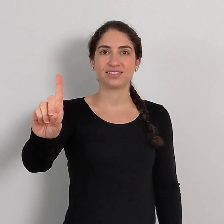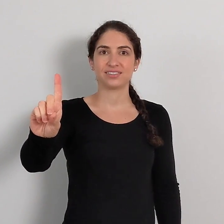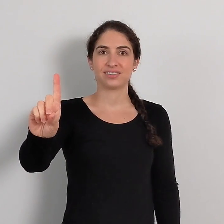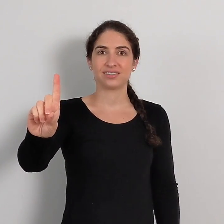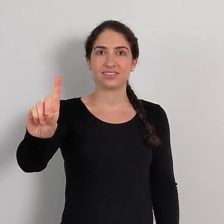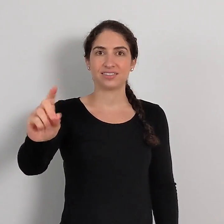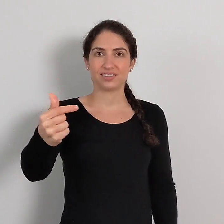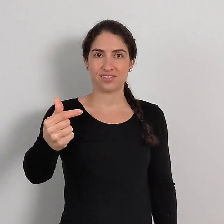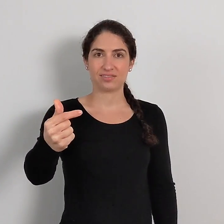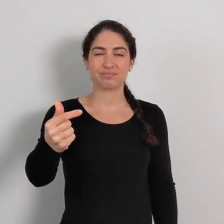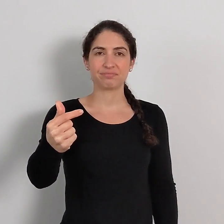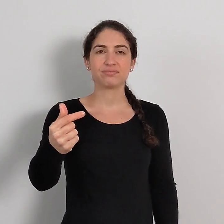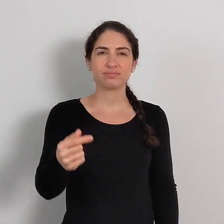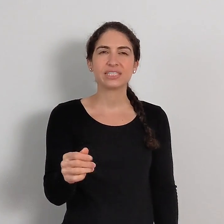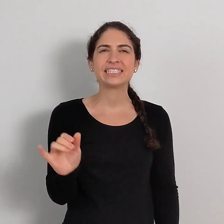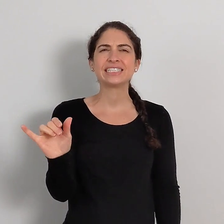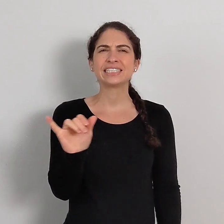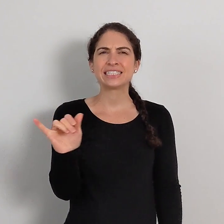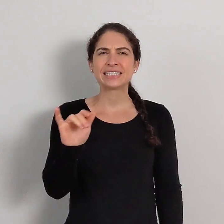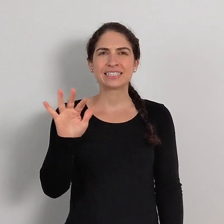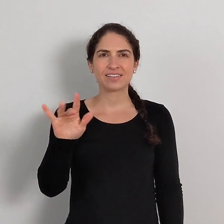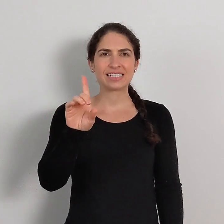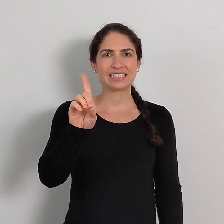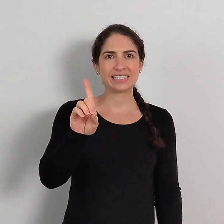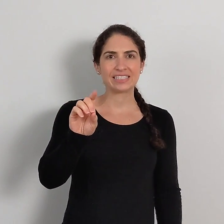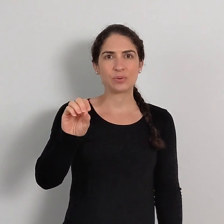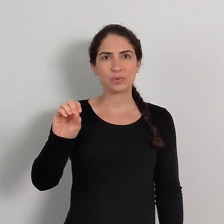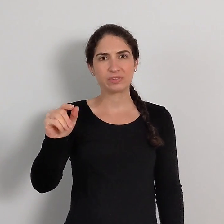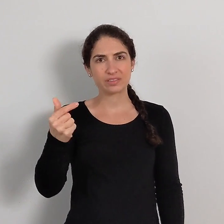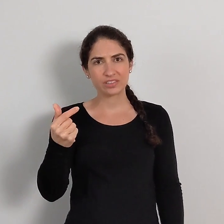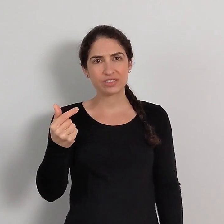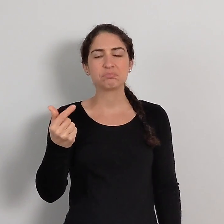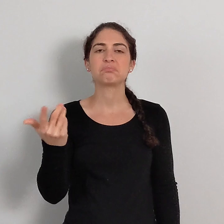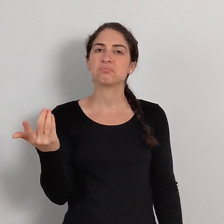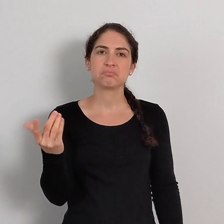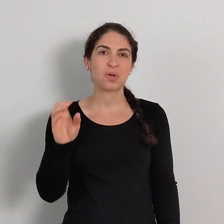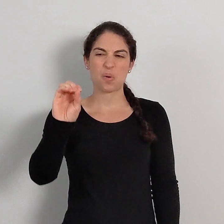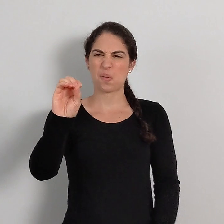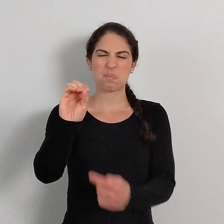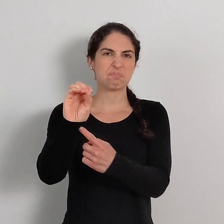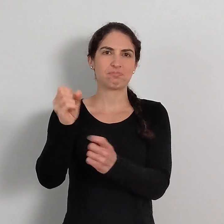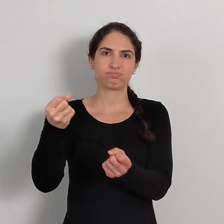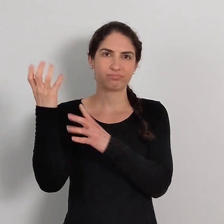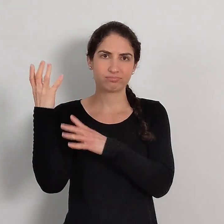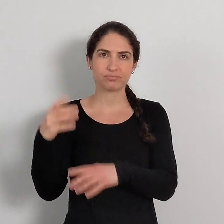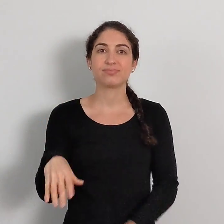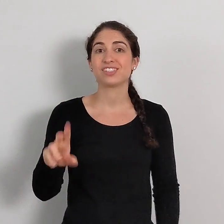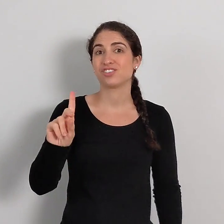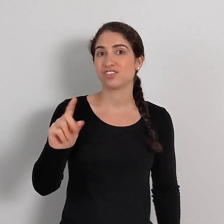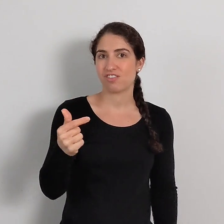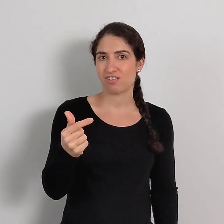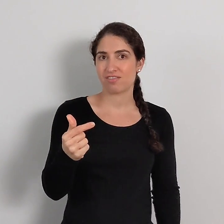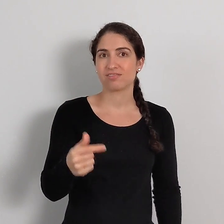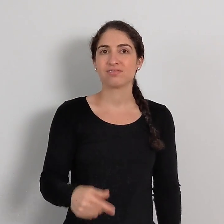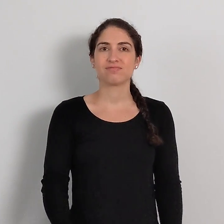A "D" into a "G" -- it's similar to fingerspelling "dog" but there's no "O". DOG.